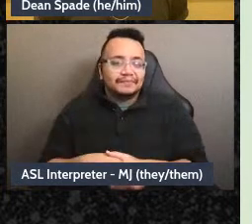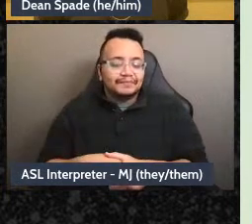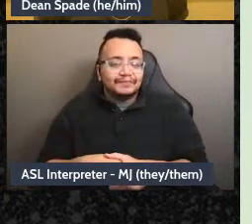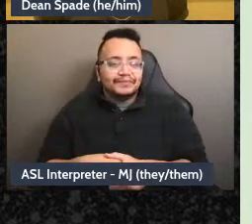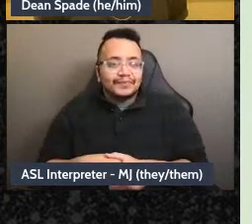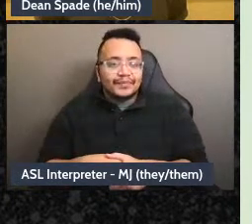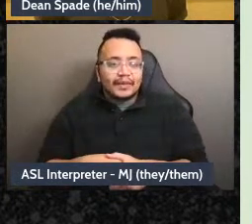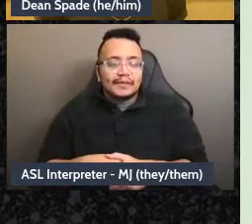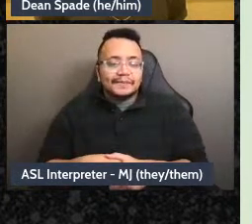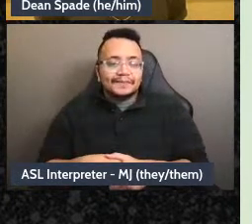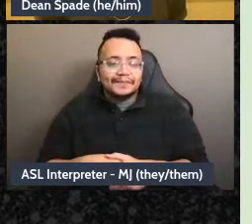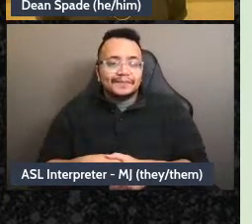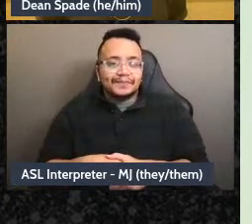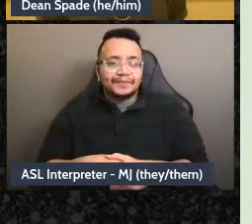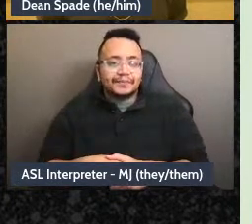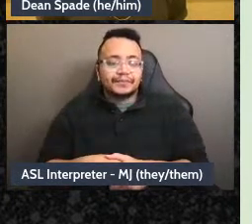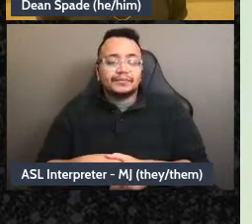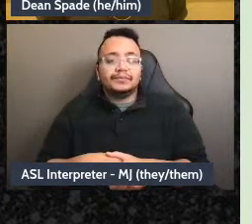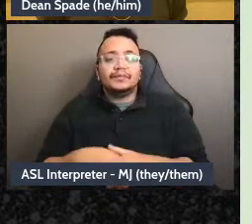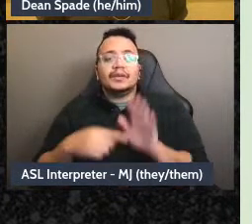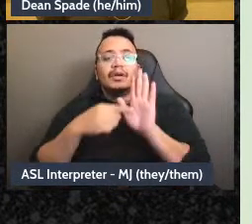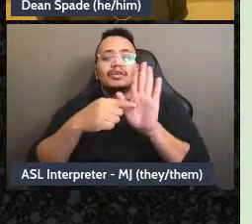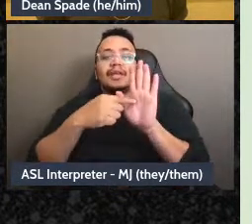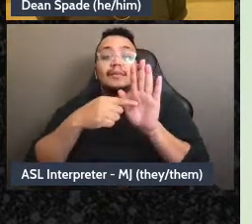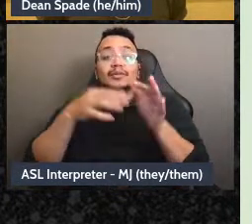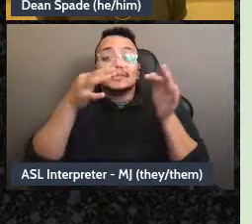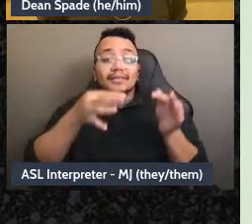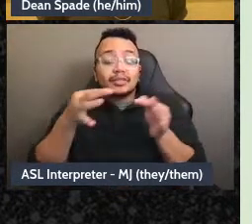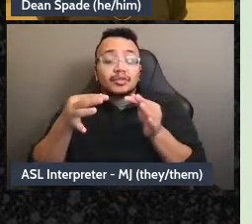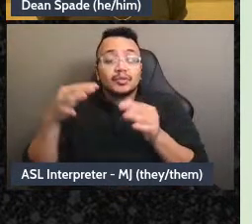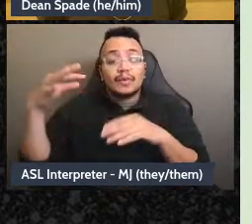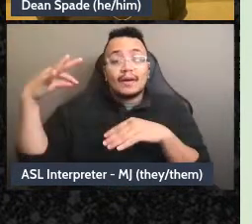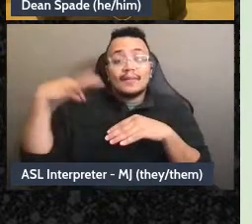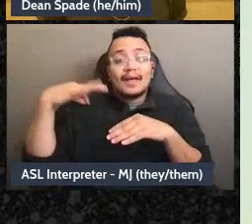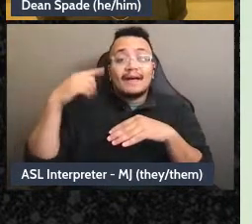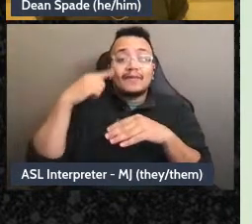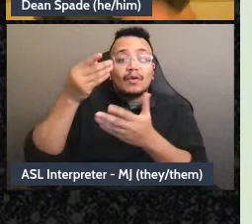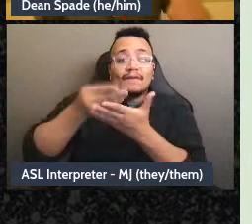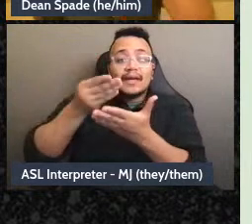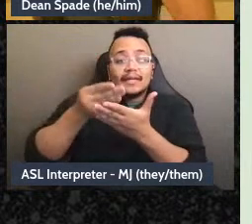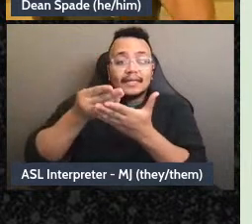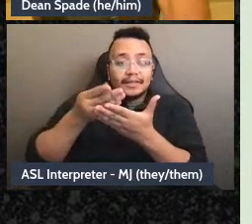maybe decisions to apply for funding, maybe the fundraising team gets to initiate that,